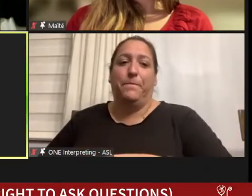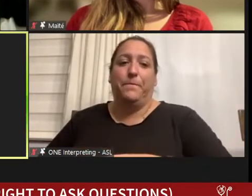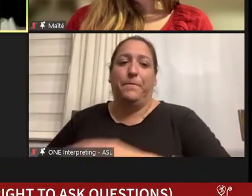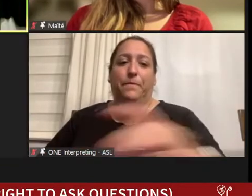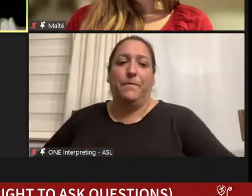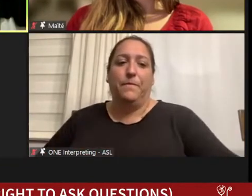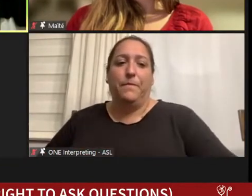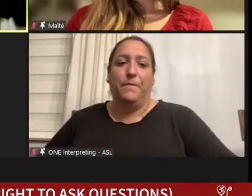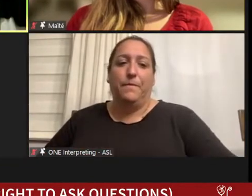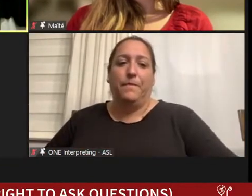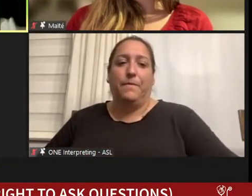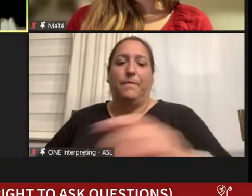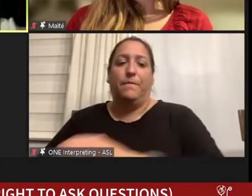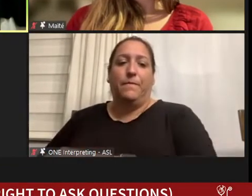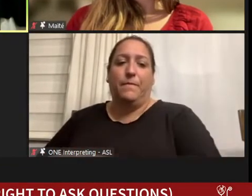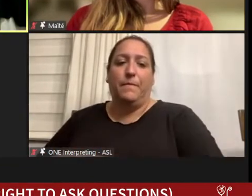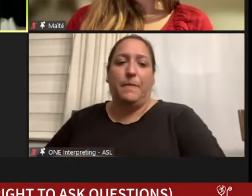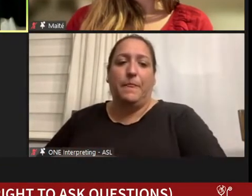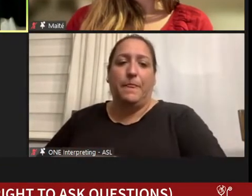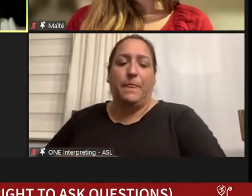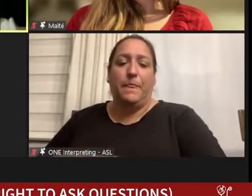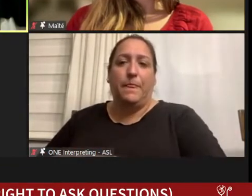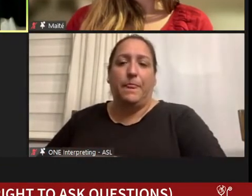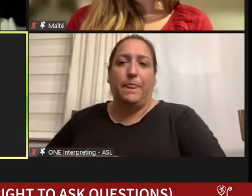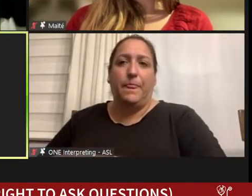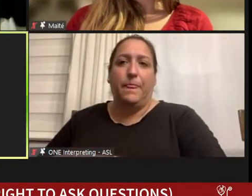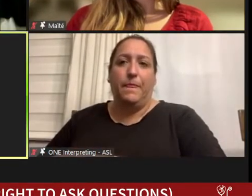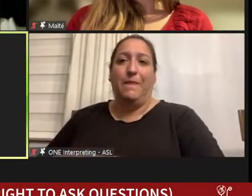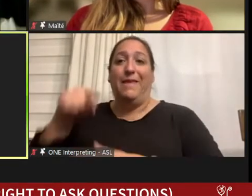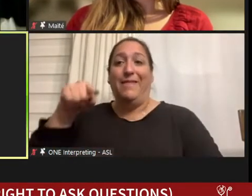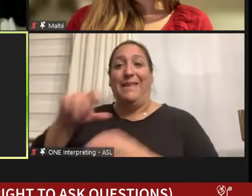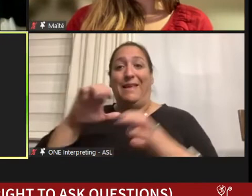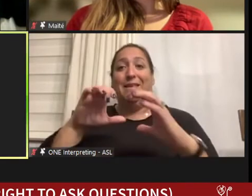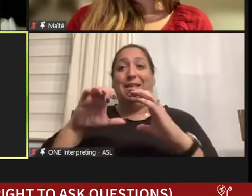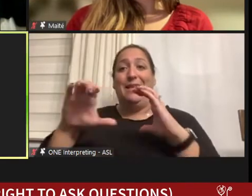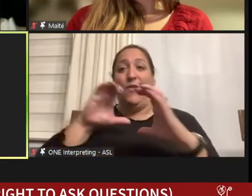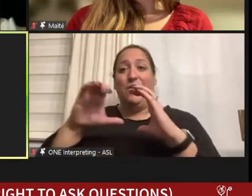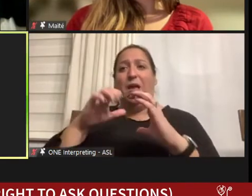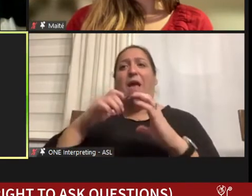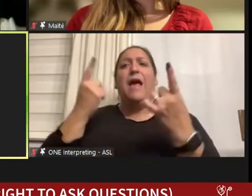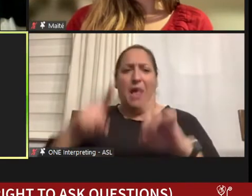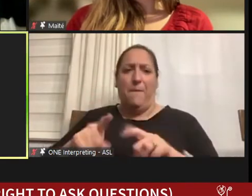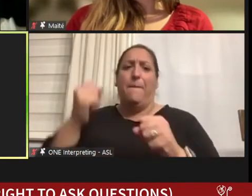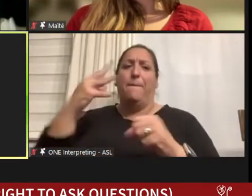This conversation I run into many many times when I was in the neuro- diverse